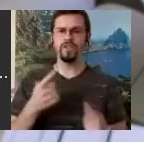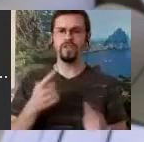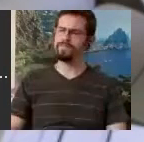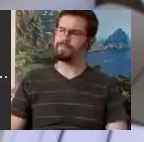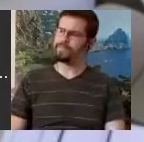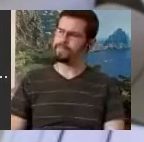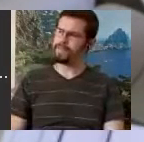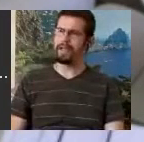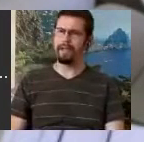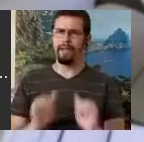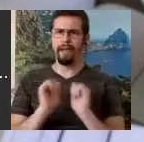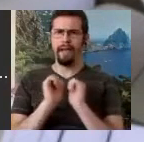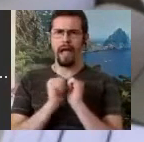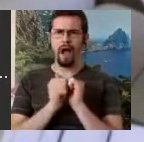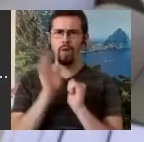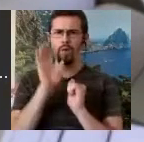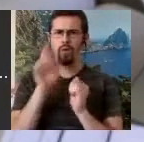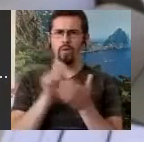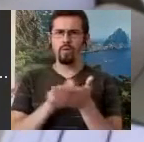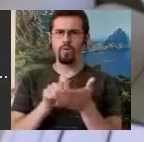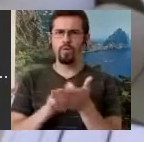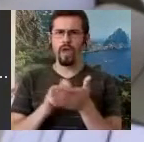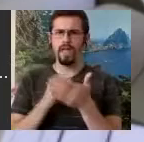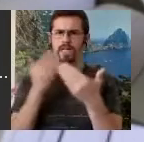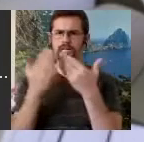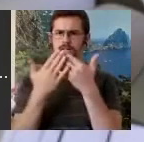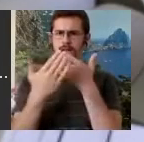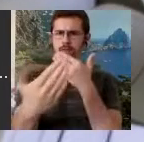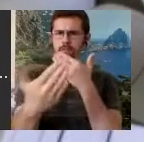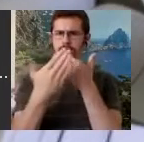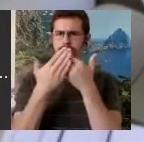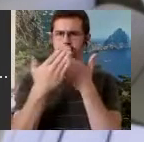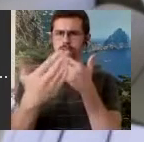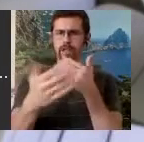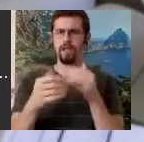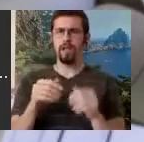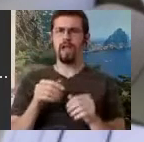to write depth? How are we going to write one foot behind the other?" I said, "Why